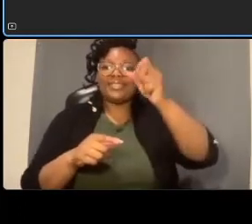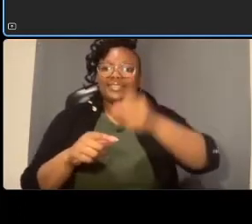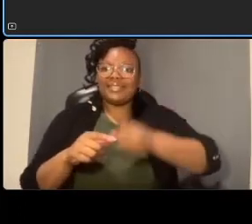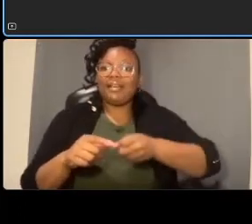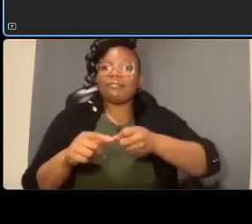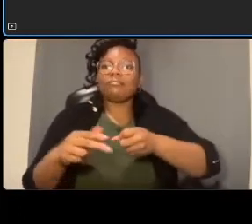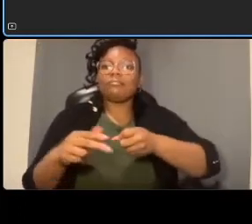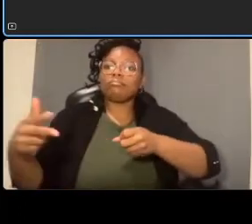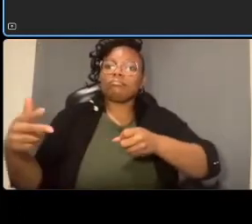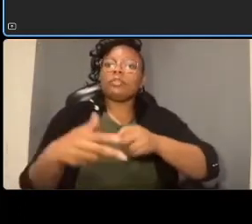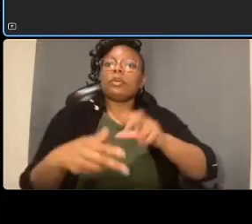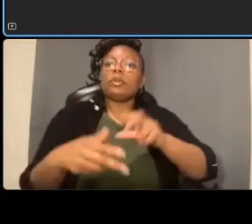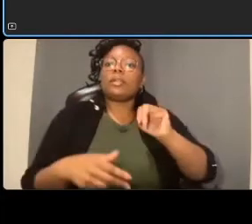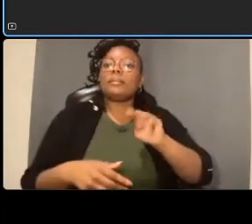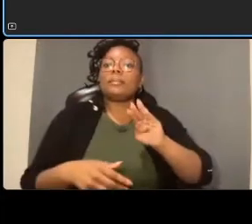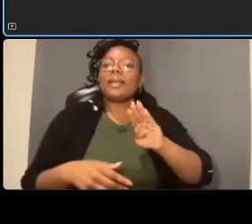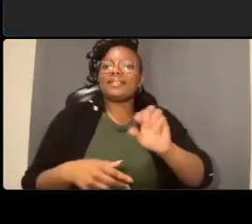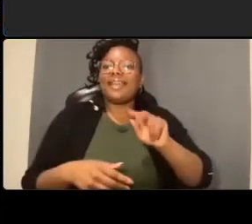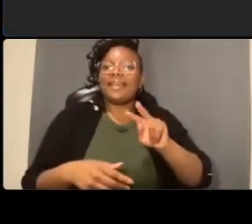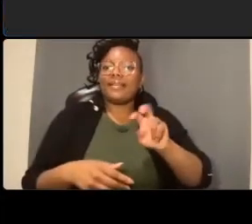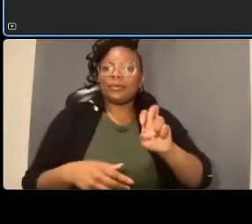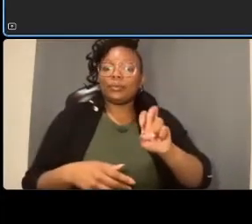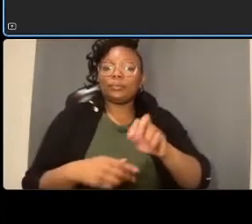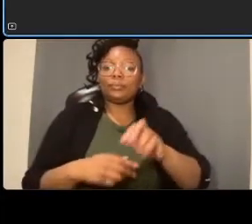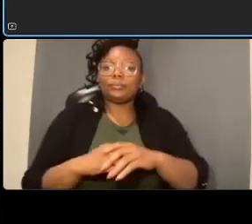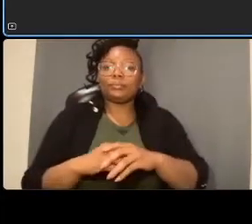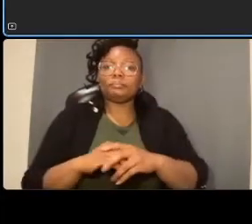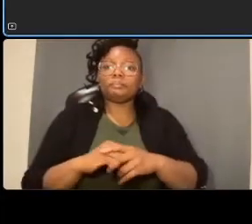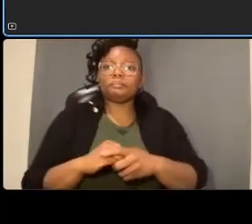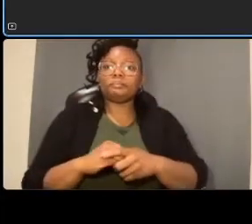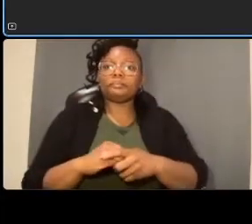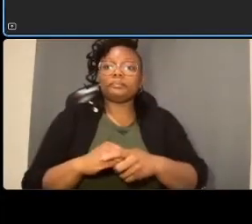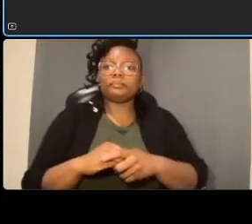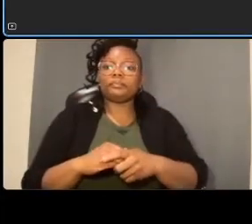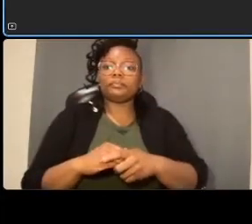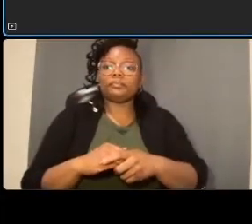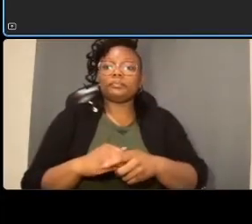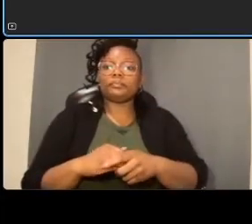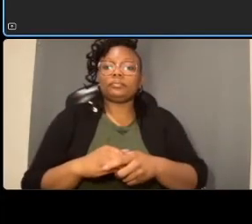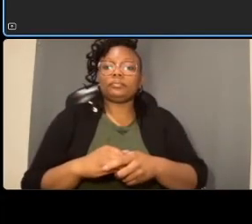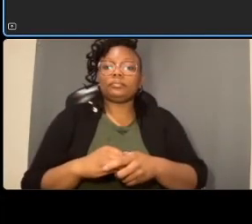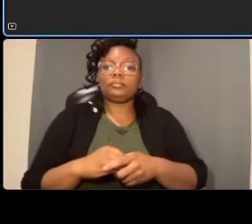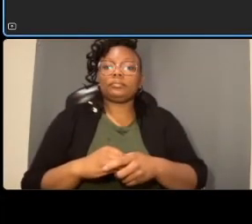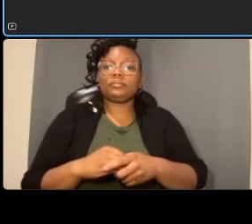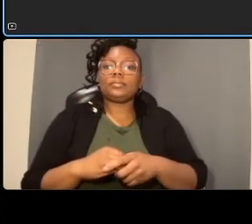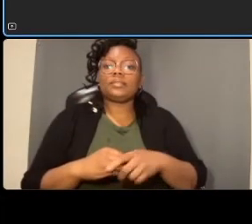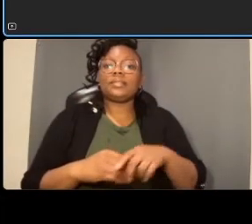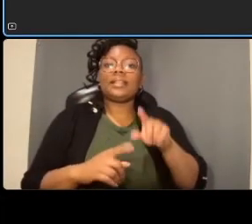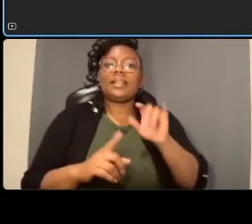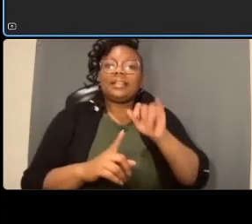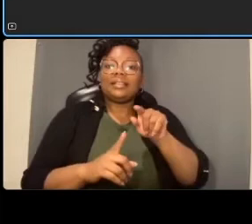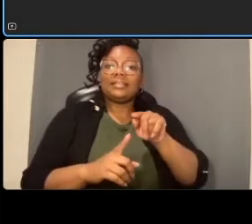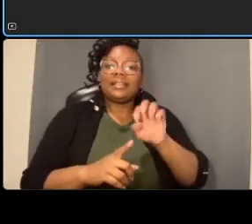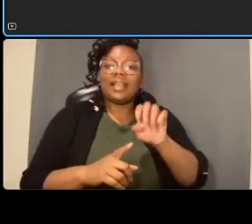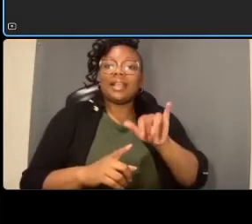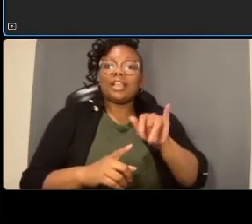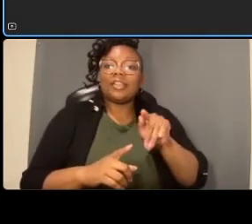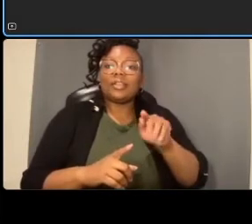here's the um here's the ellicott street with the existing hawk uh signal that's there today that will remain